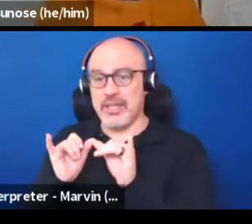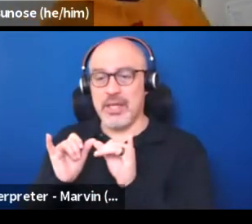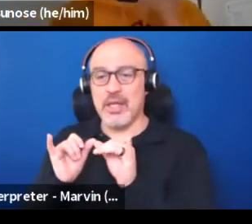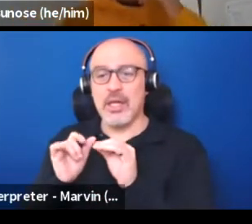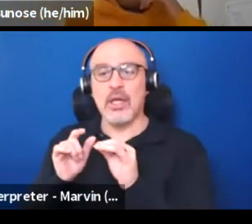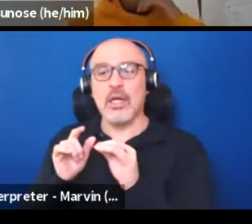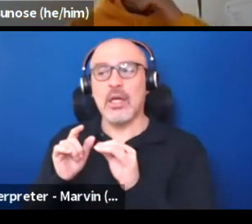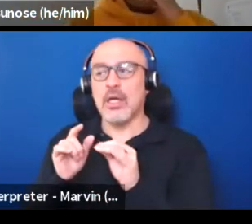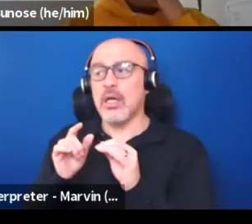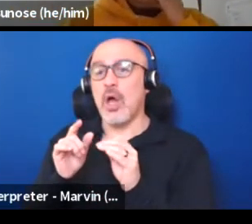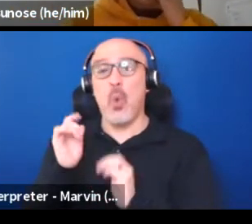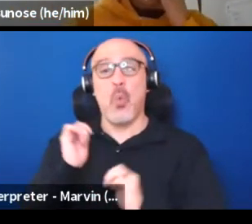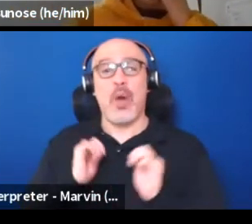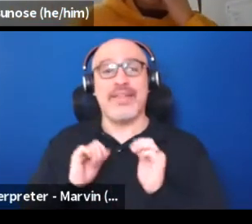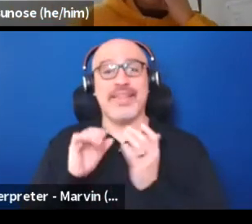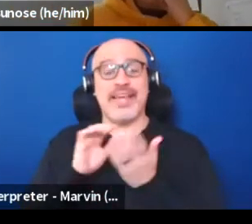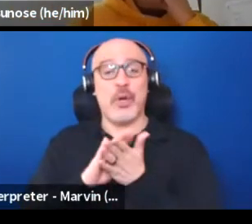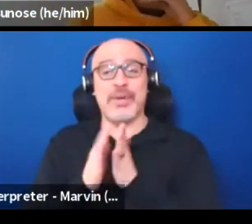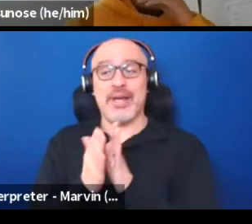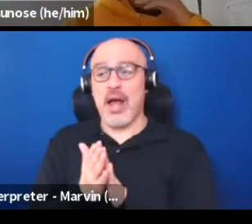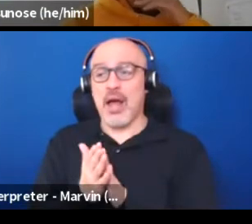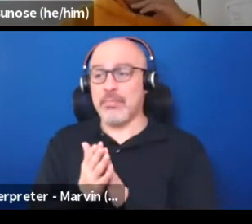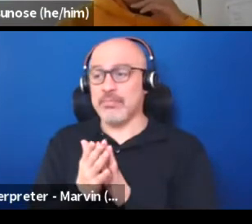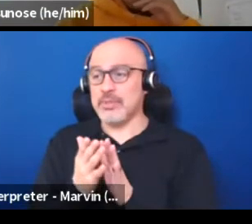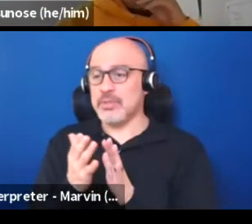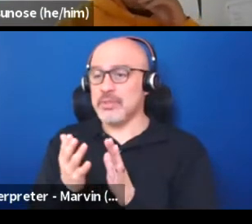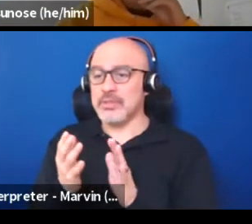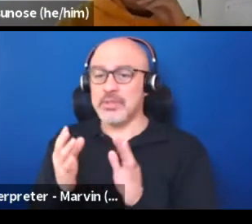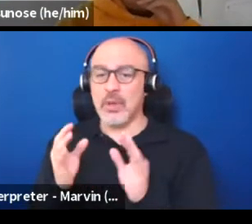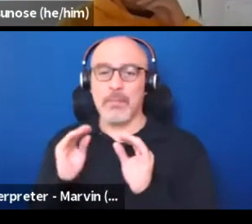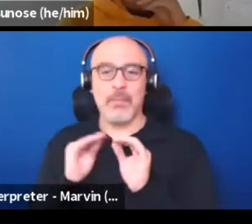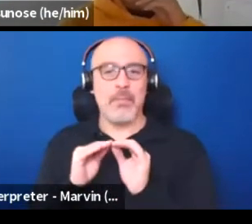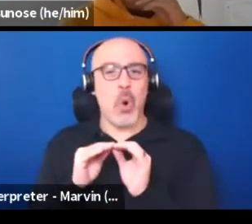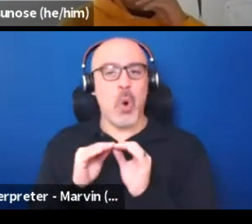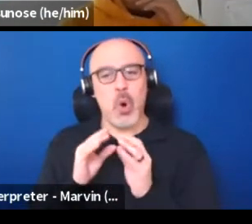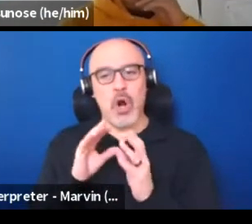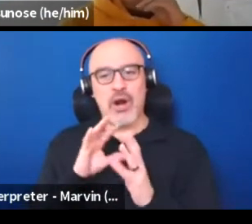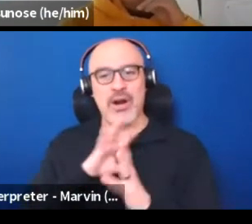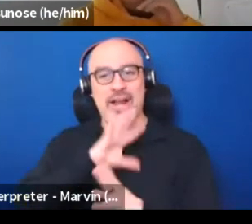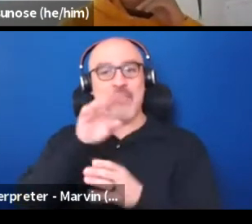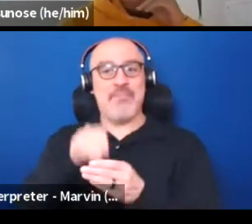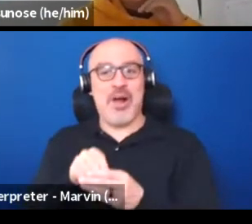that when theater becomes more integrally a part of public life,